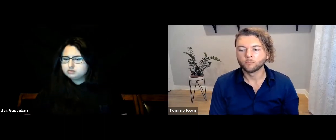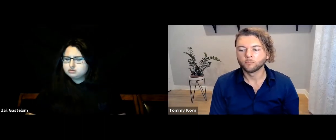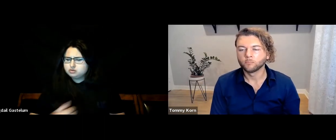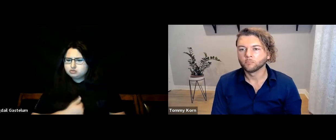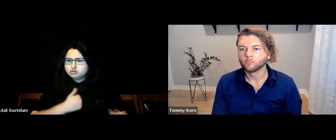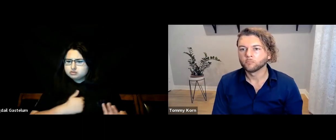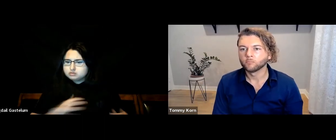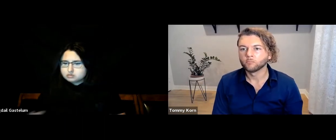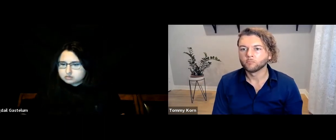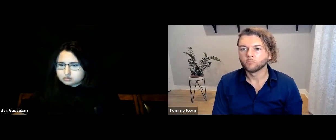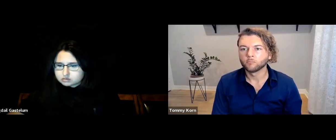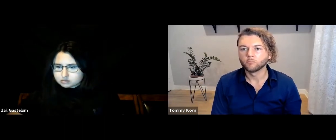Wait, sorry, hold on…